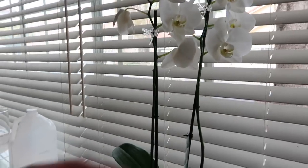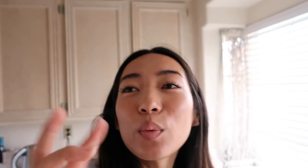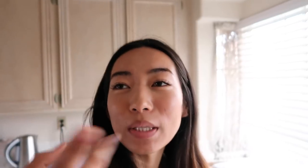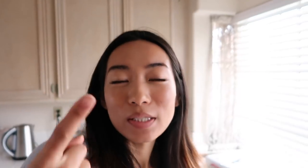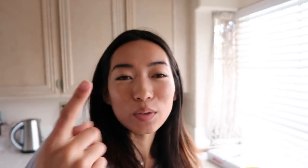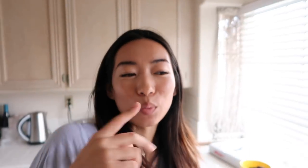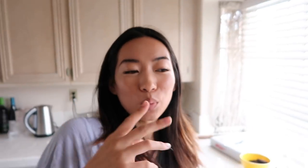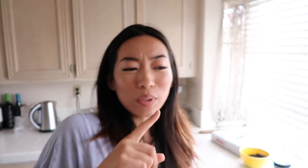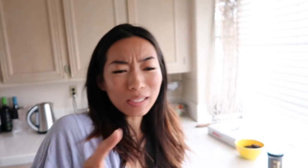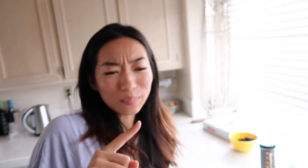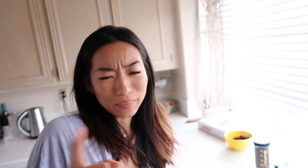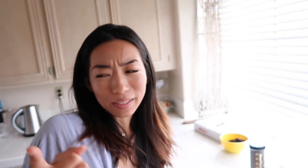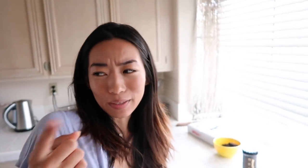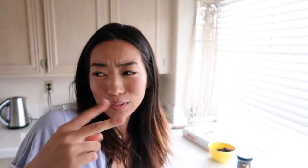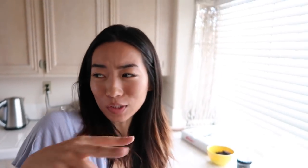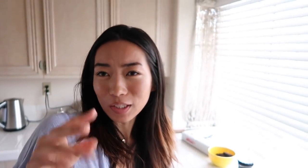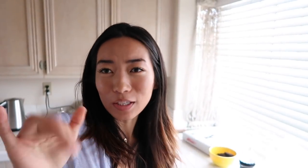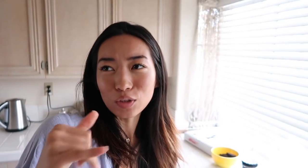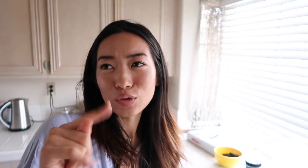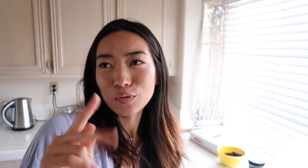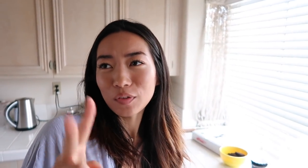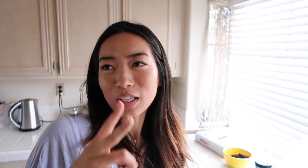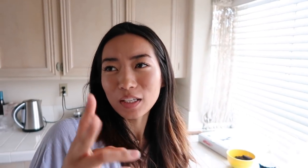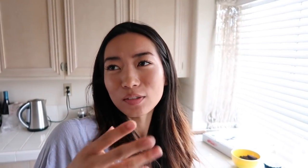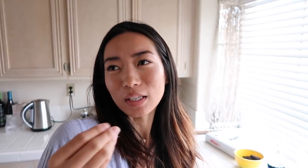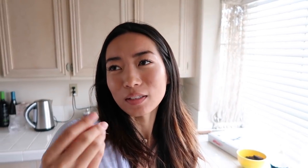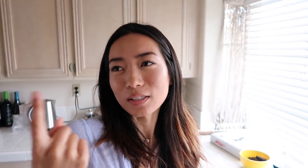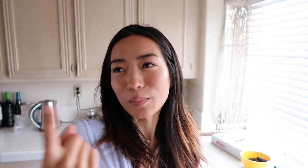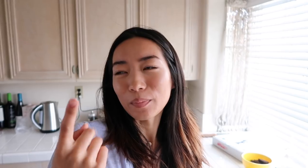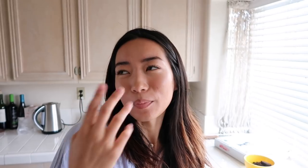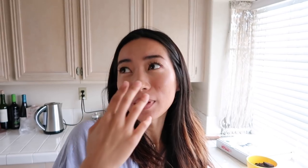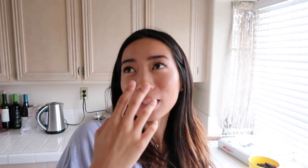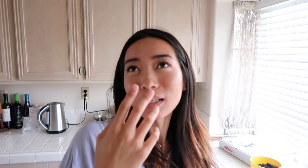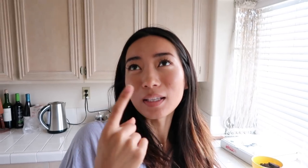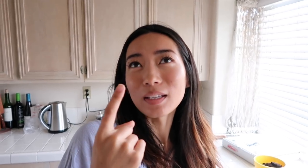I hear once a week but I was looking at YouTube videos